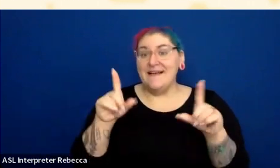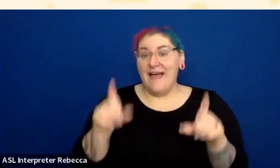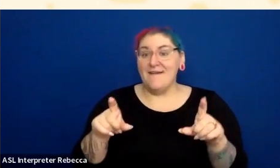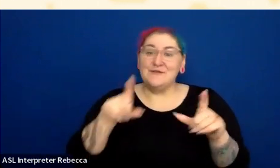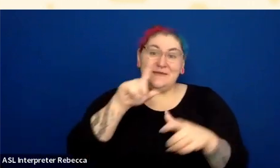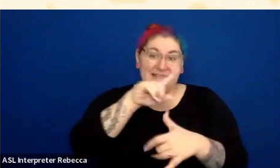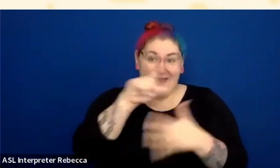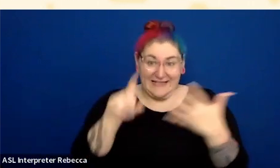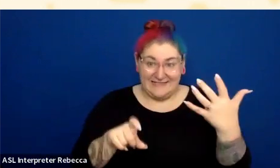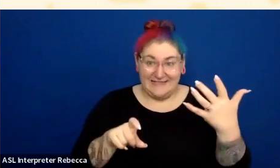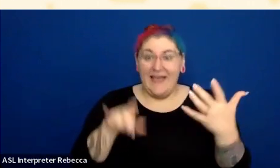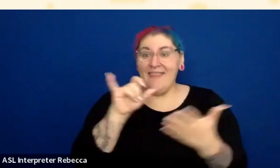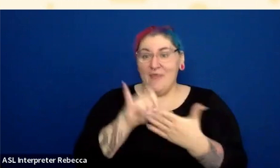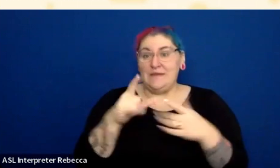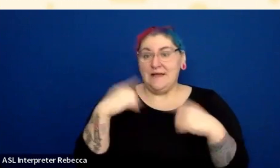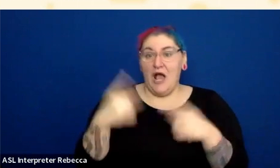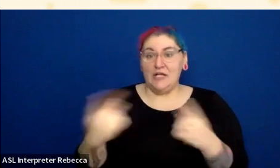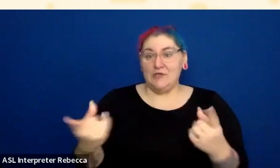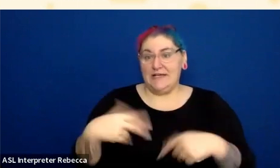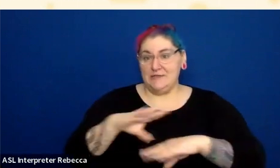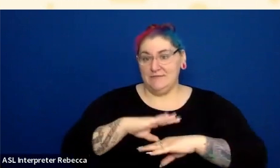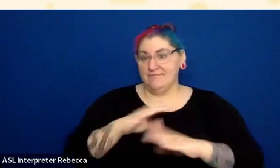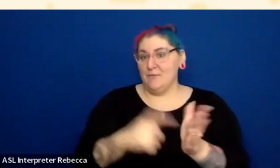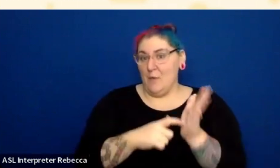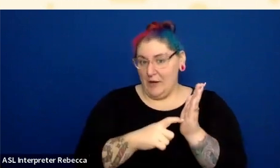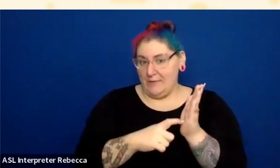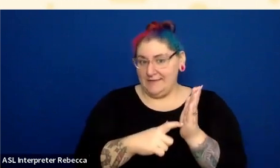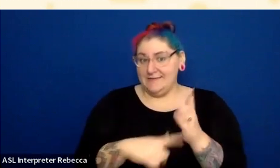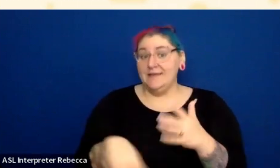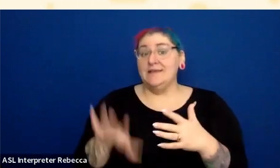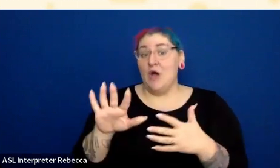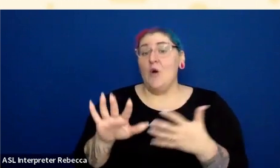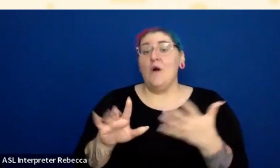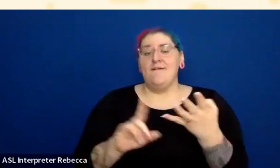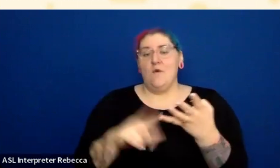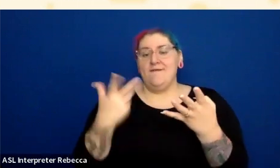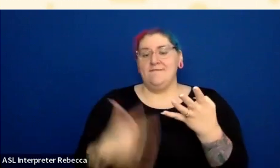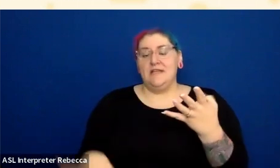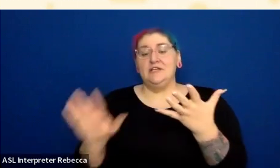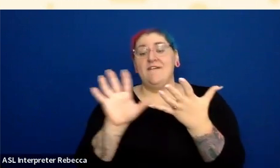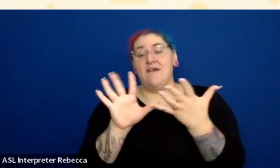Five, six, seven, eight, they are all different states of that checkbox border. Hover, focus, active, checked.